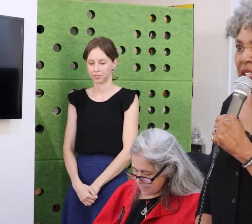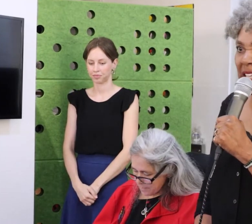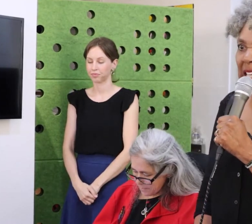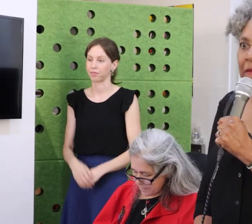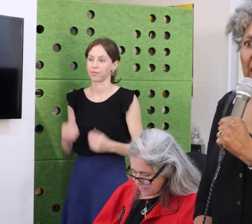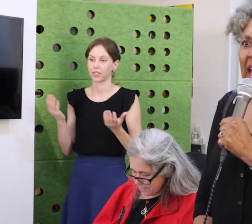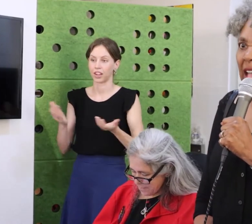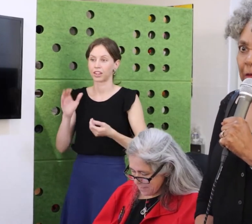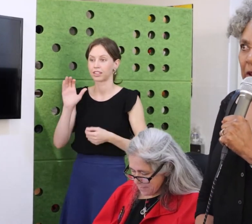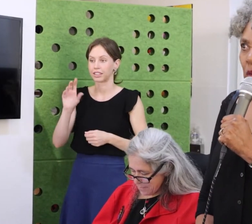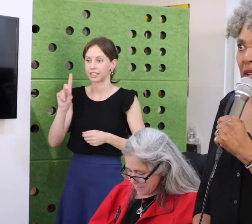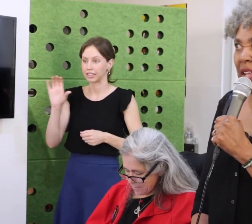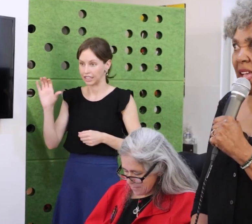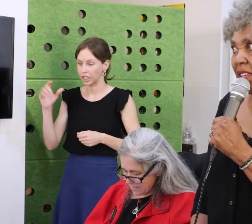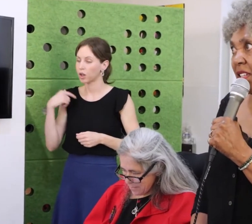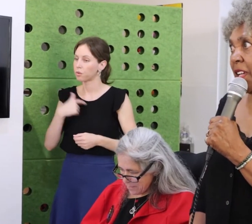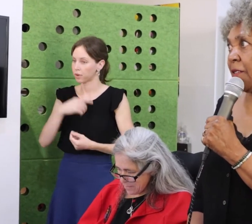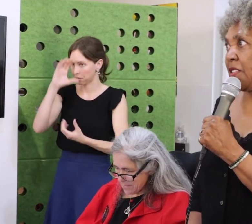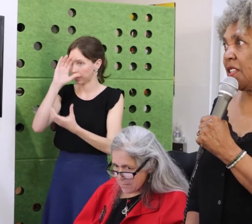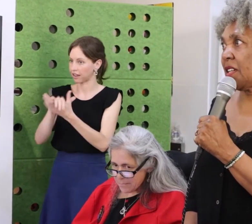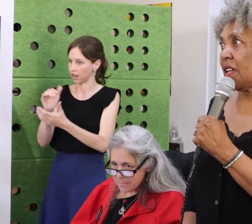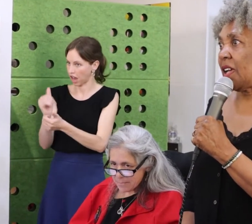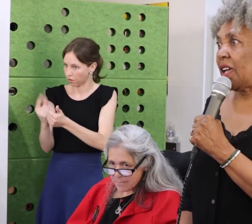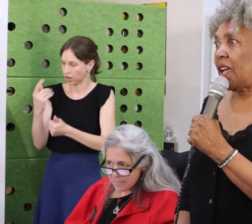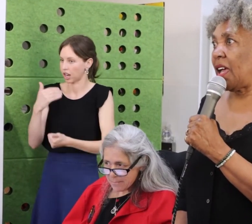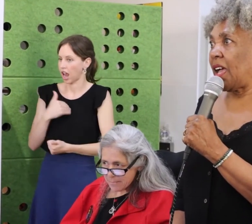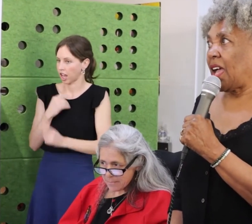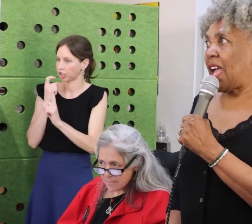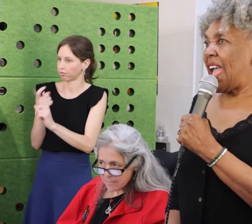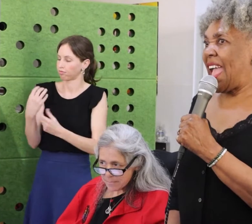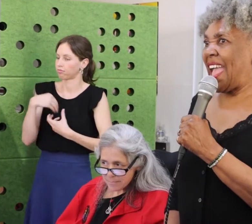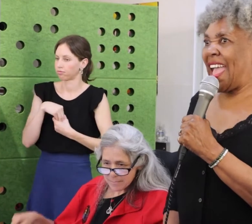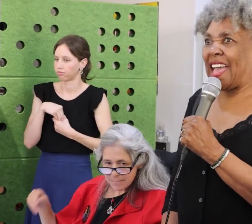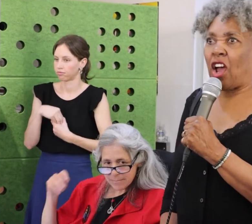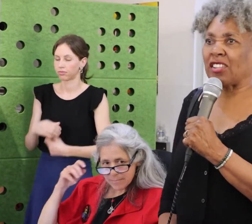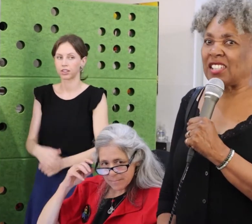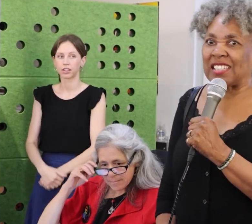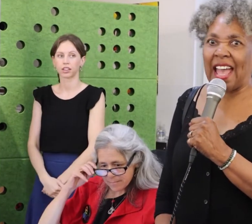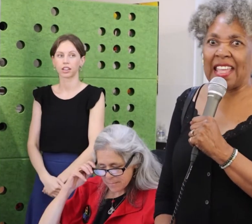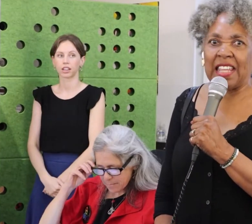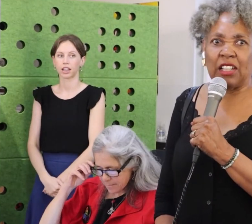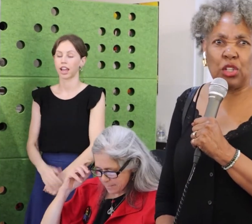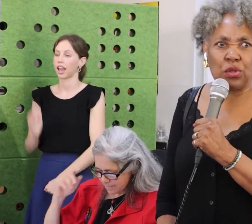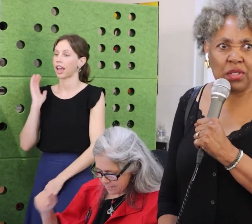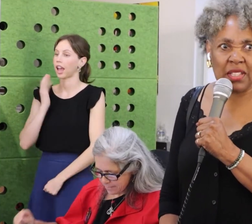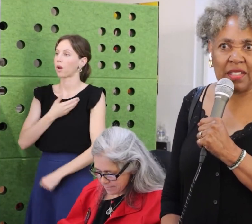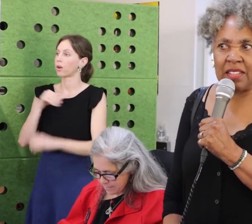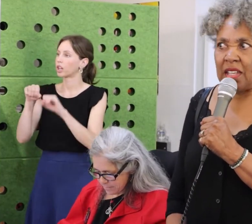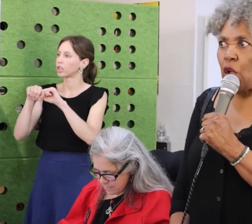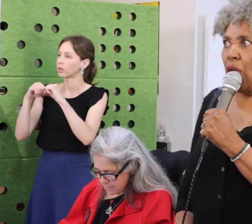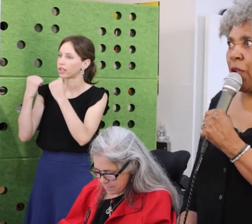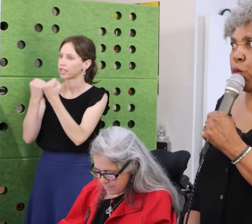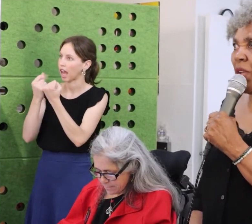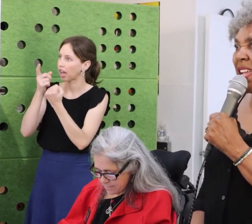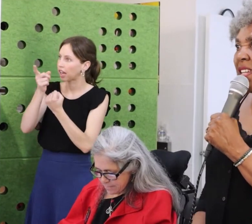Wow, thank you all for coming out. I am Brenda Mosby and I’m the owner and operator of Mosby services.